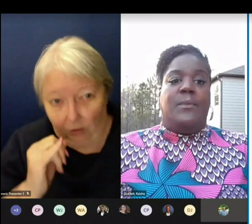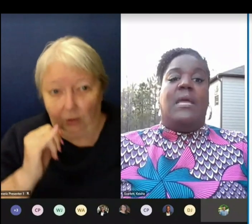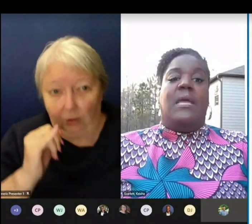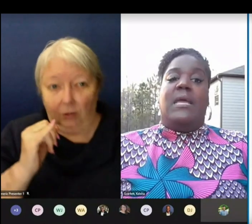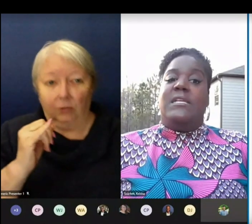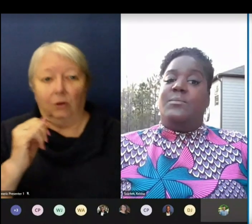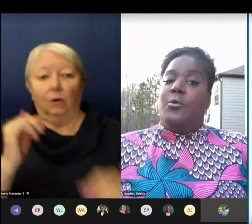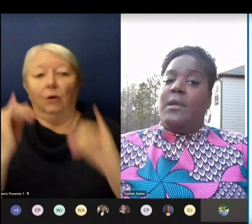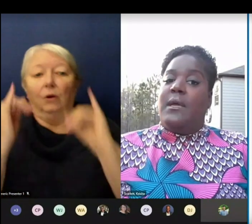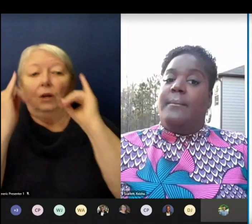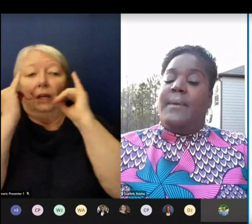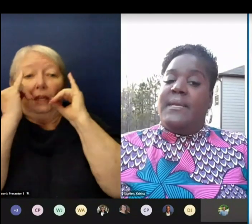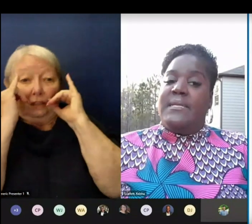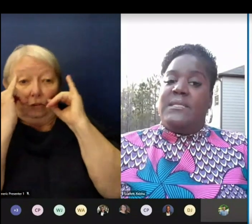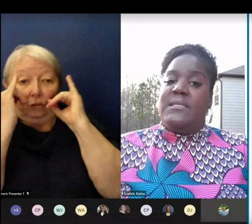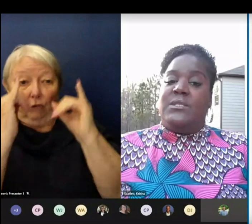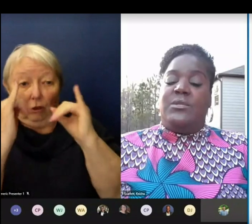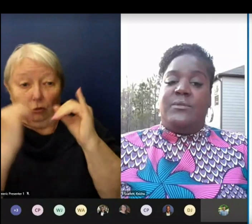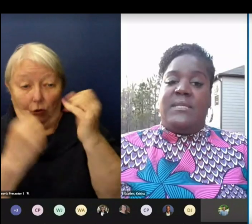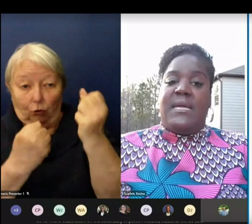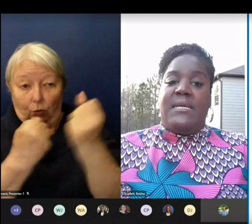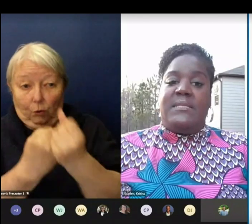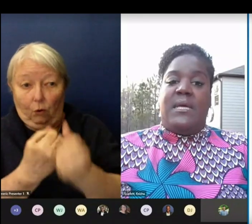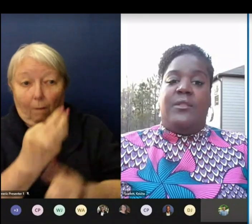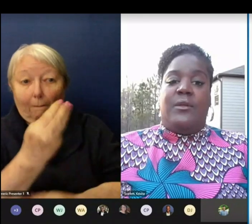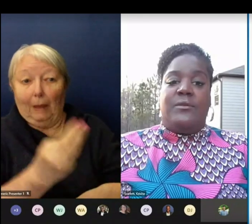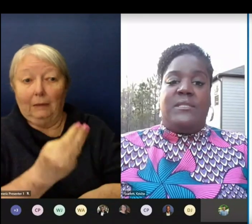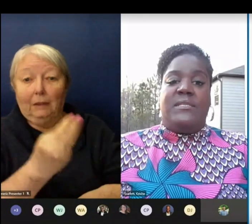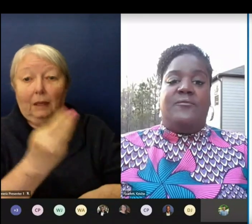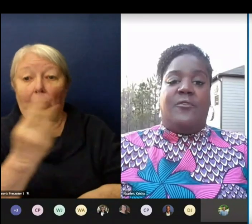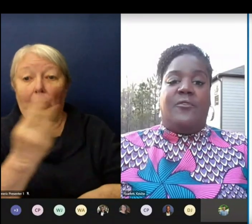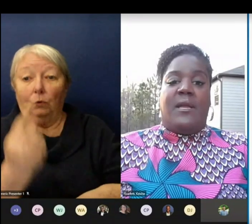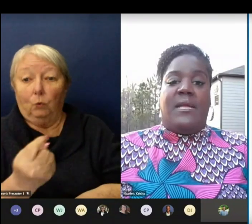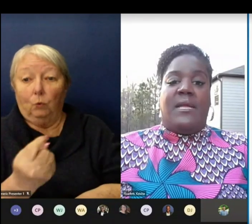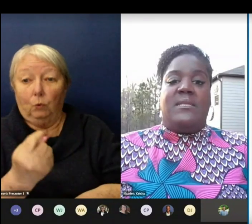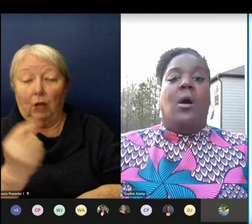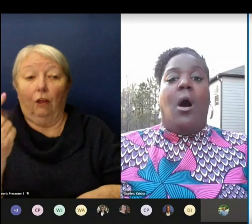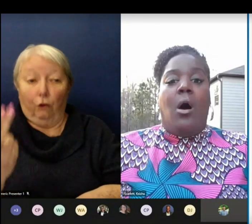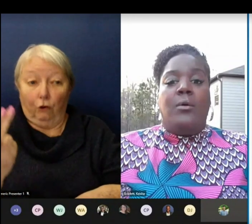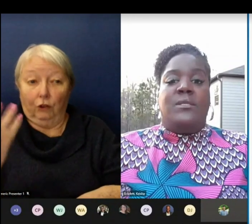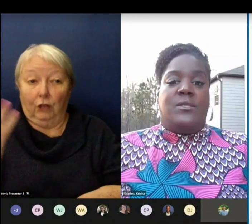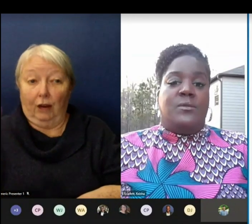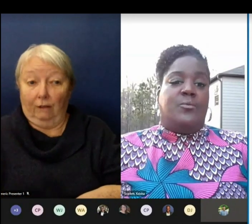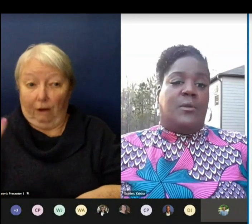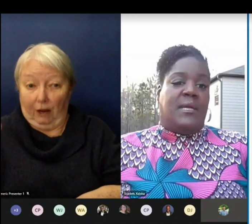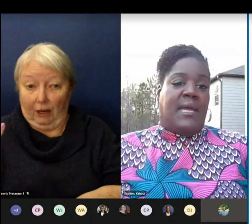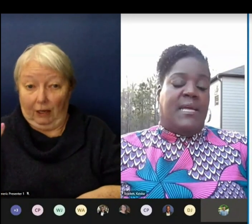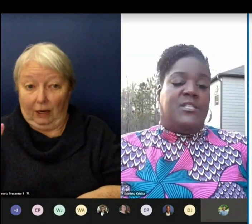Each morning on Mondays Tuesdays Thursdays and Fridays all students will engage in remote